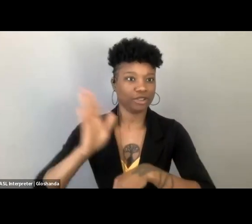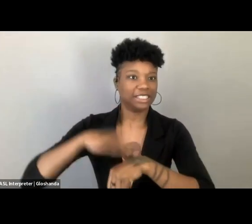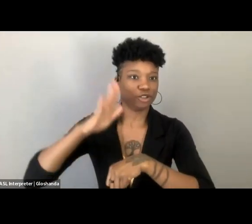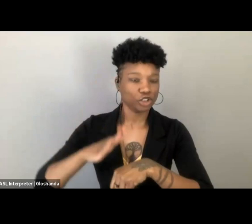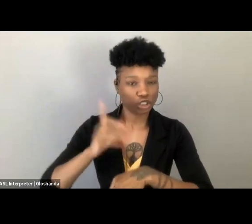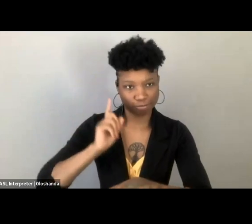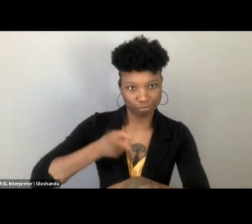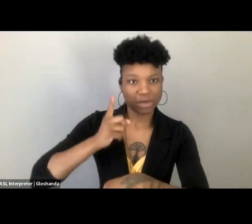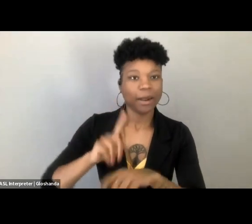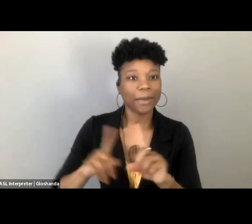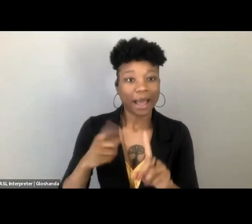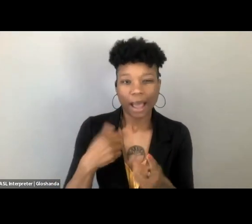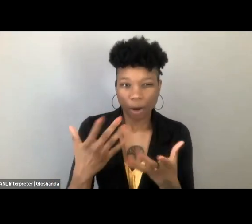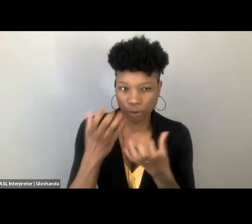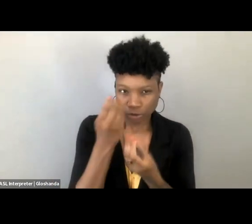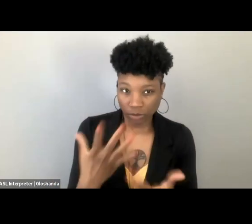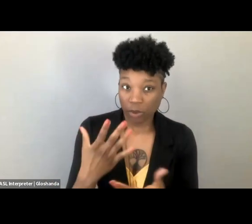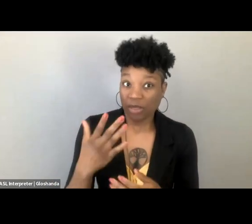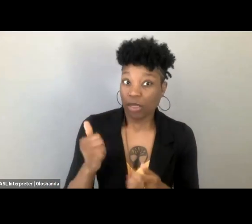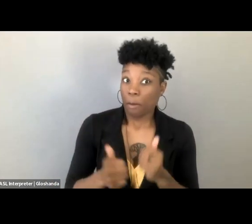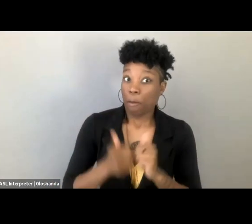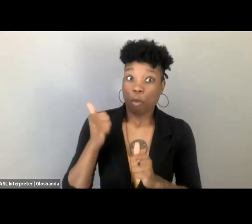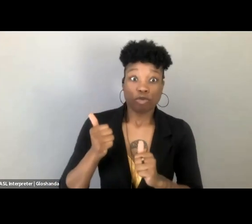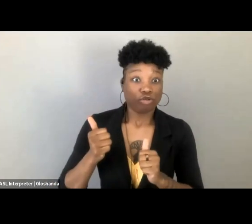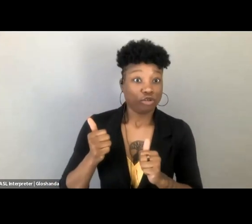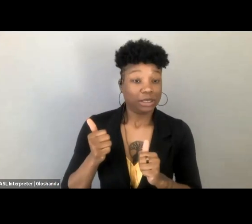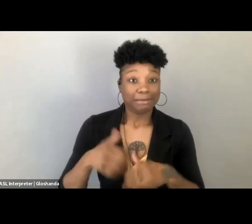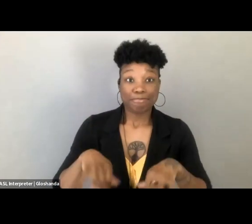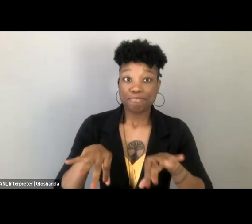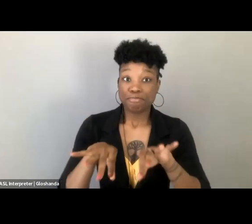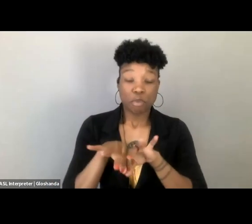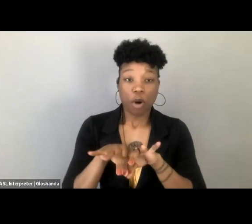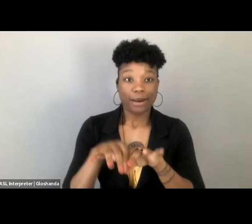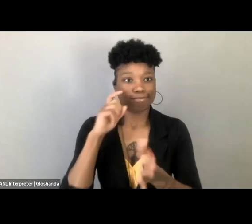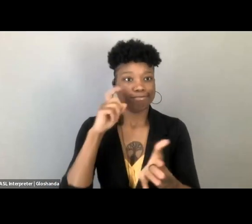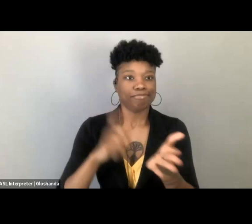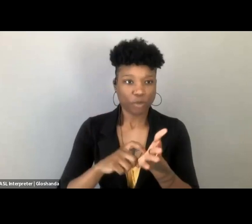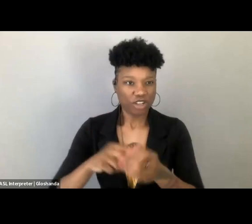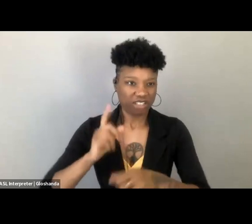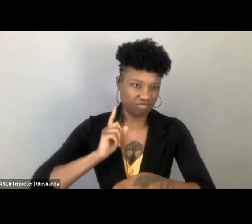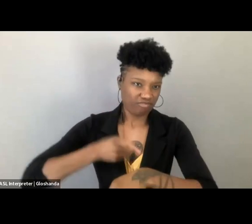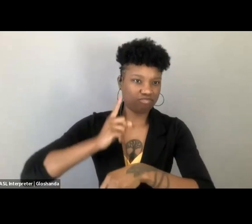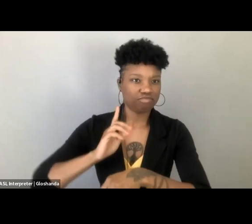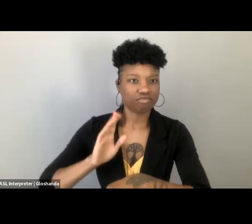that I think the most urgent censorship crisis facing us today is the censorship of Palestinian voices, and critics of Israel,